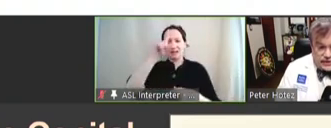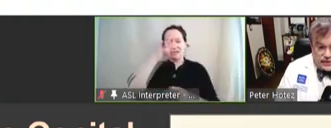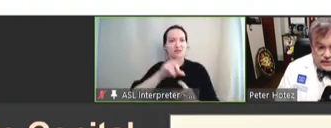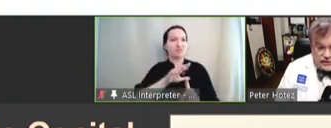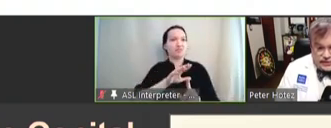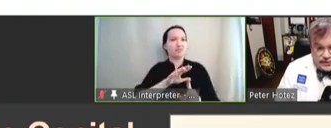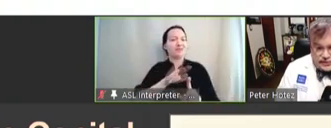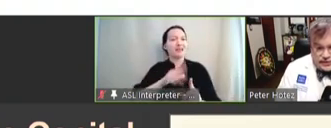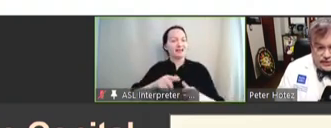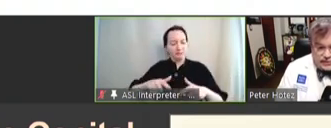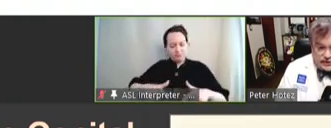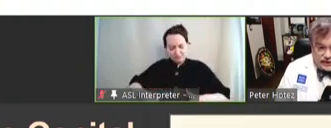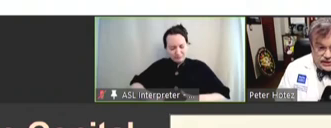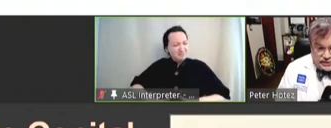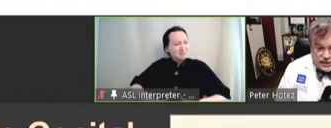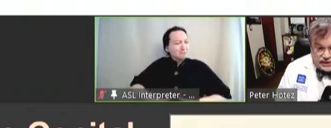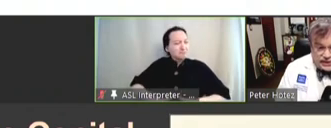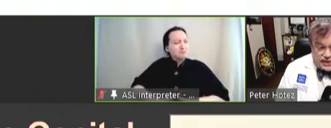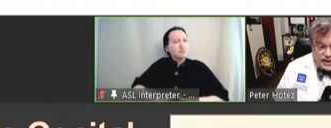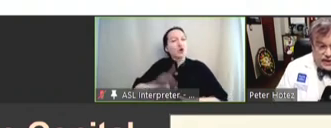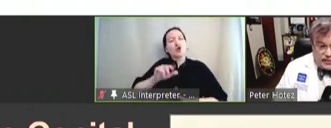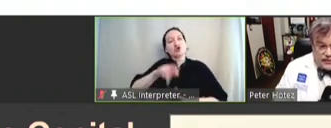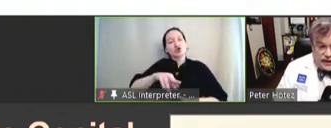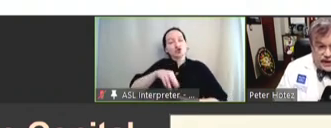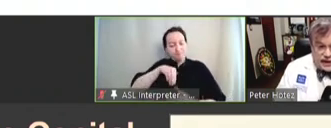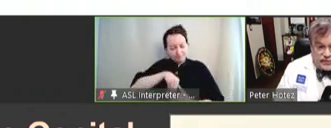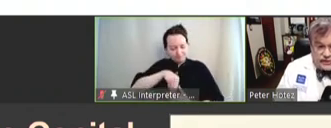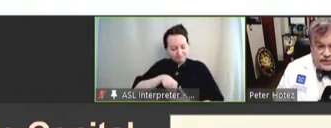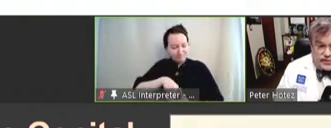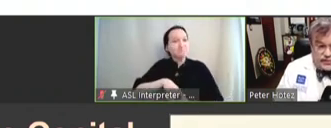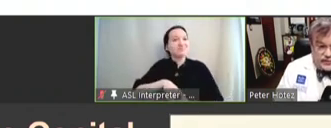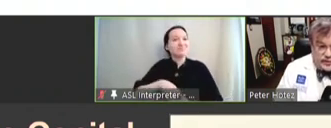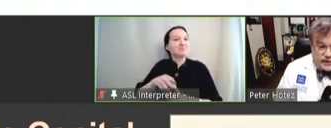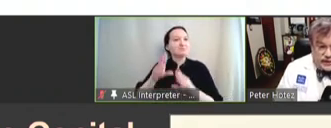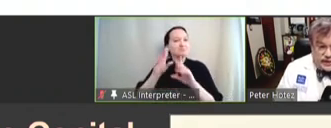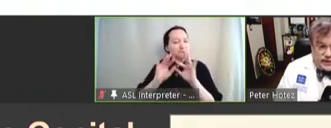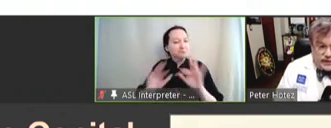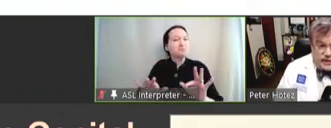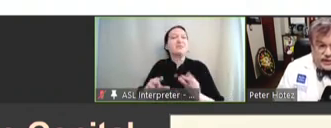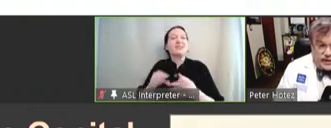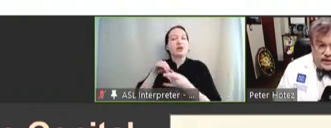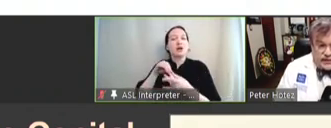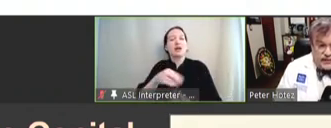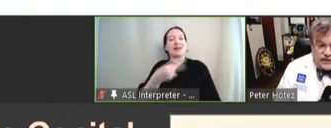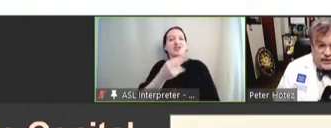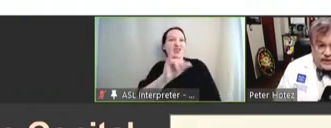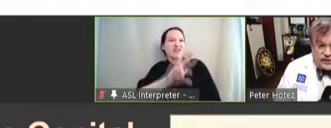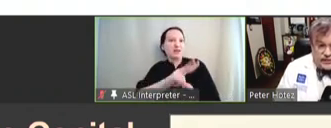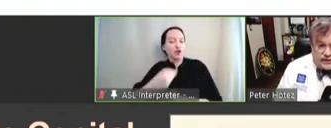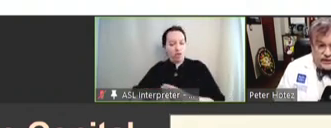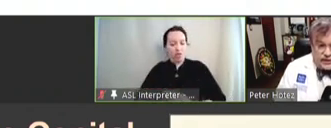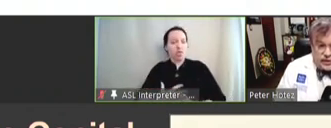in the cervix, uterus, and lower genital tract is providing conduits for HIV virus entry. So,